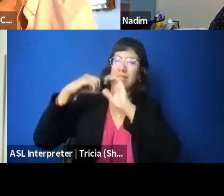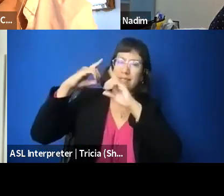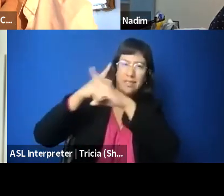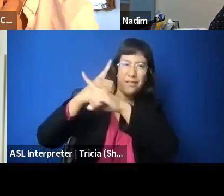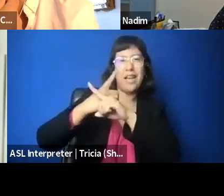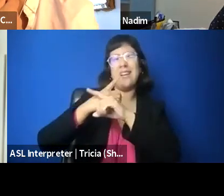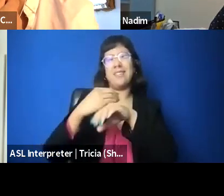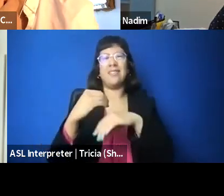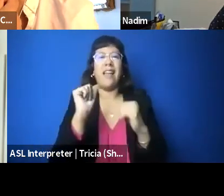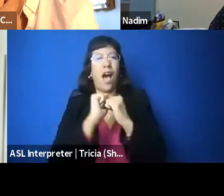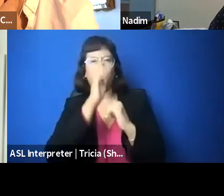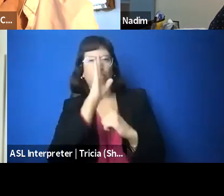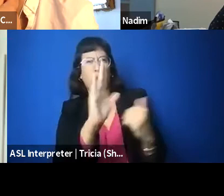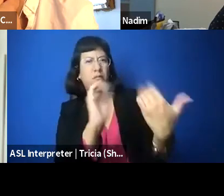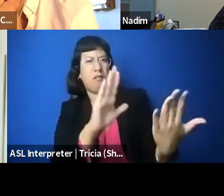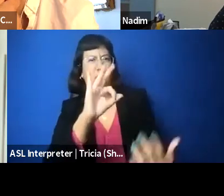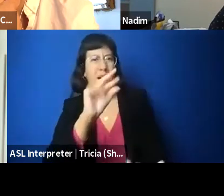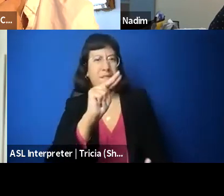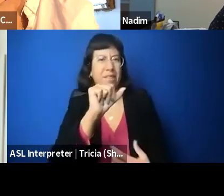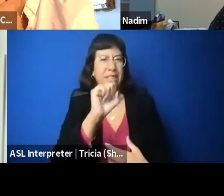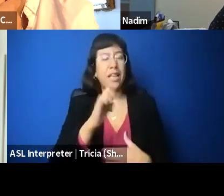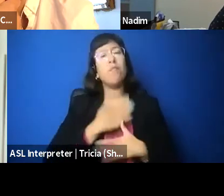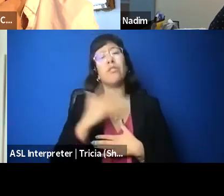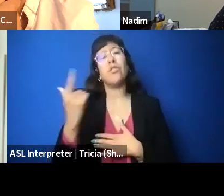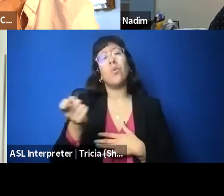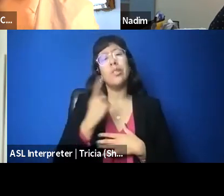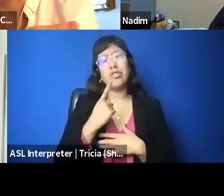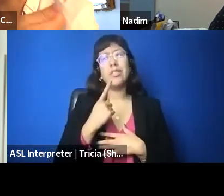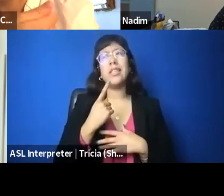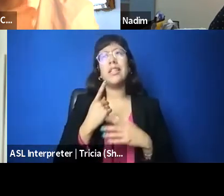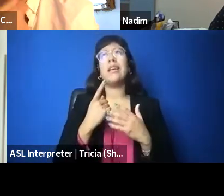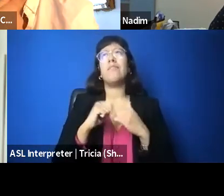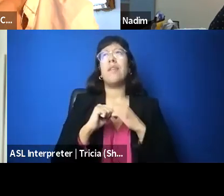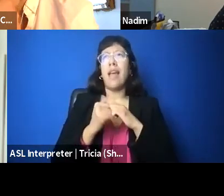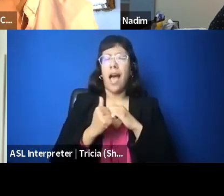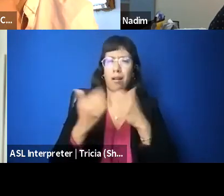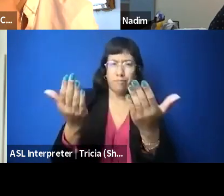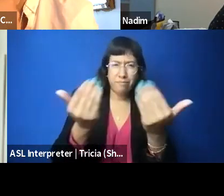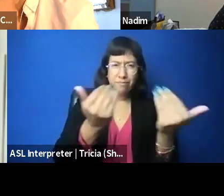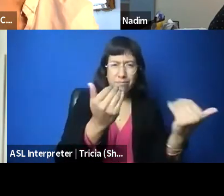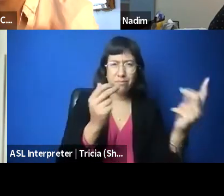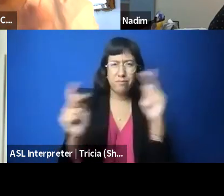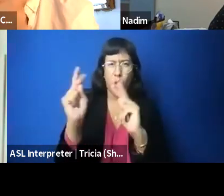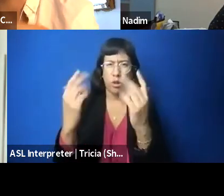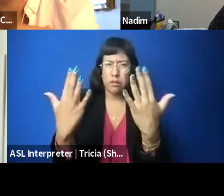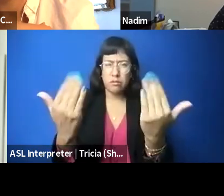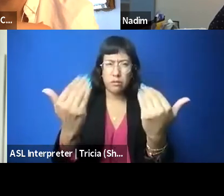but I do also, just in terms of engaging folks around thinking of not just what do we need to be doing